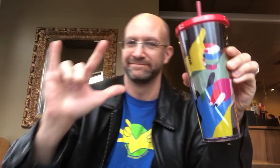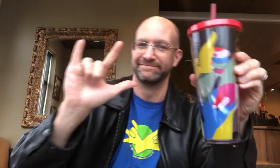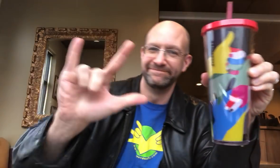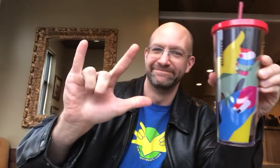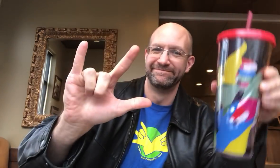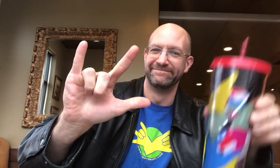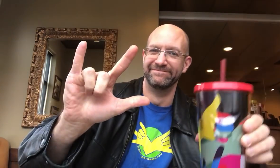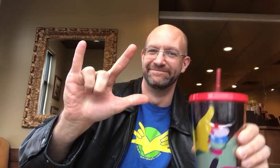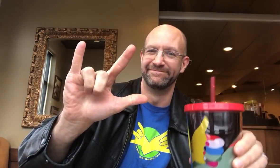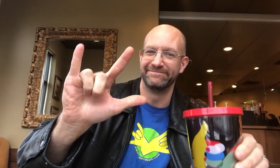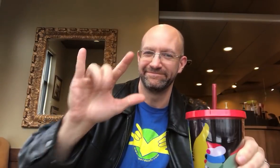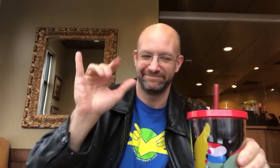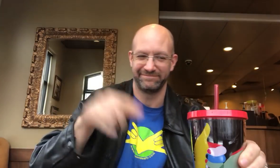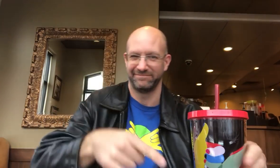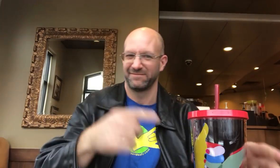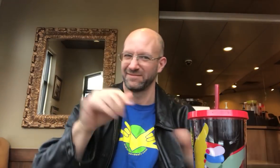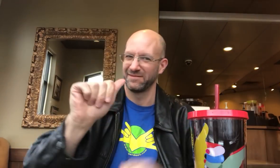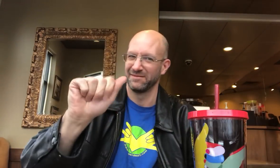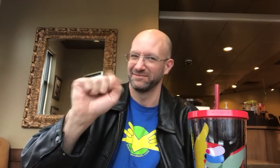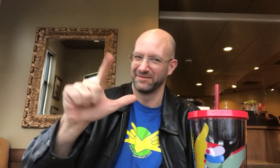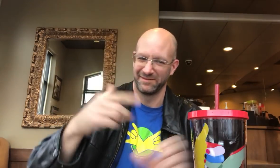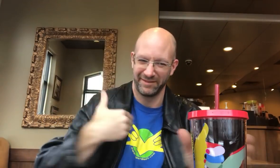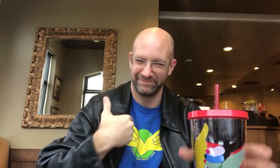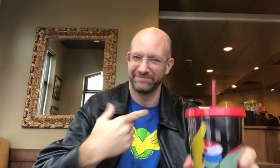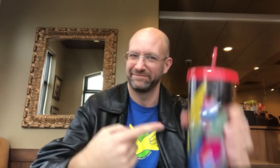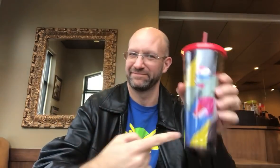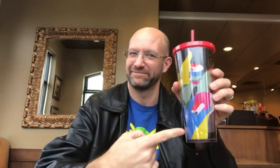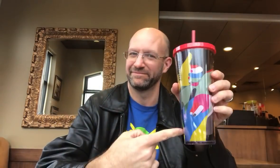I love you! (the ASL ILY sign) See that! It has ASL!